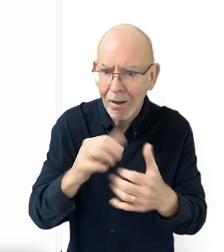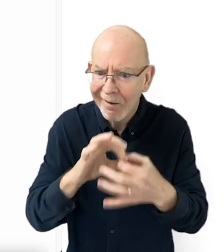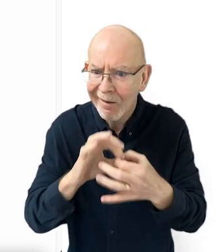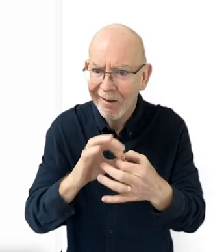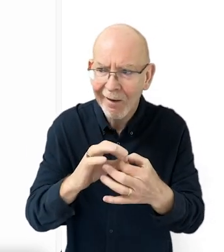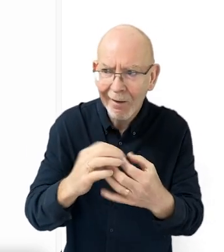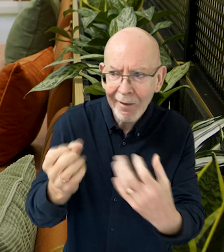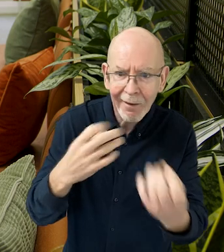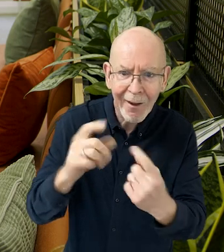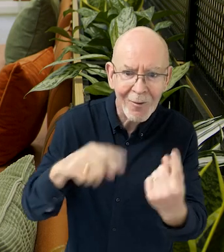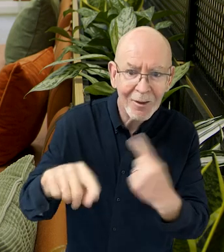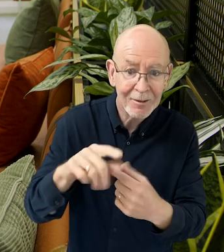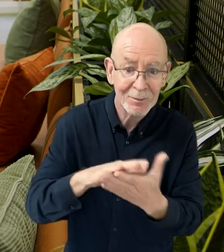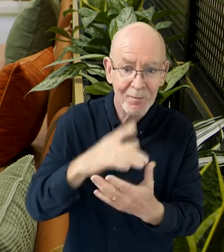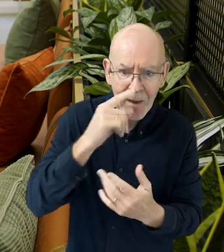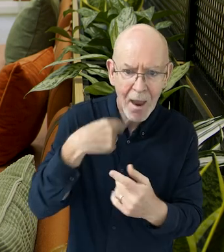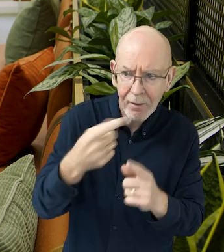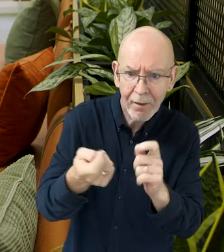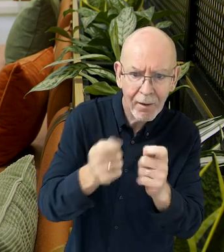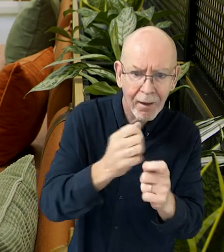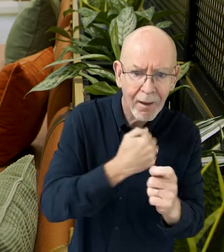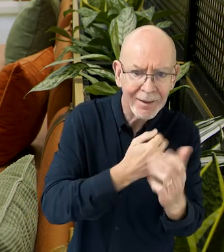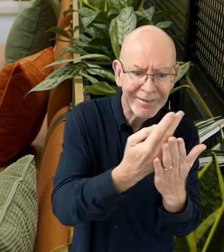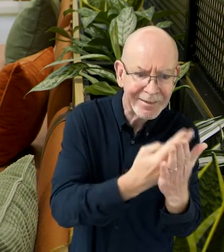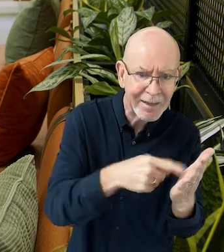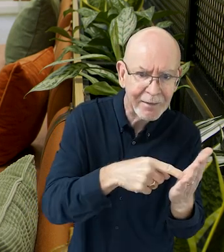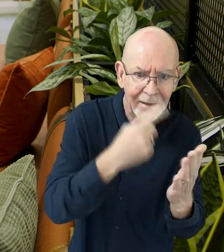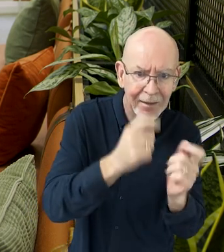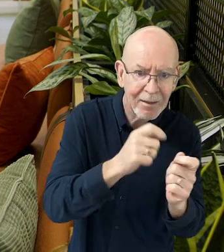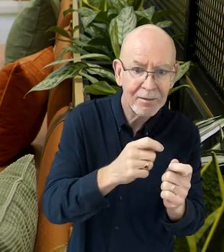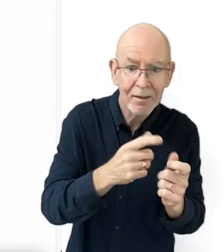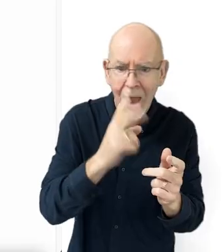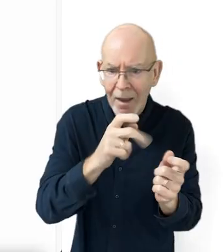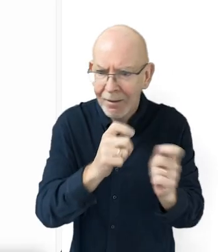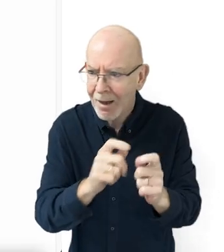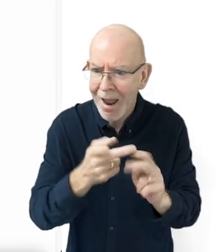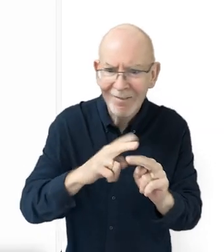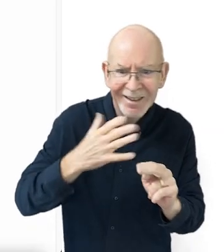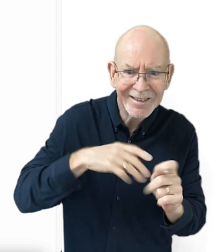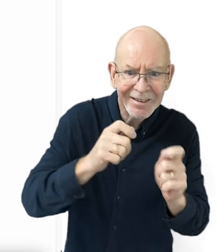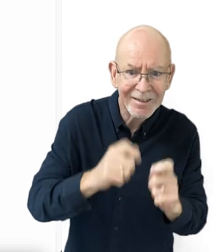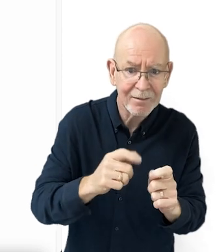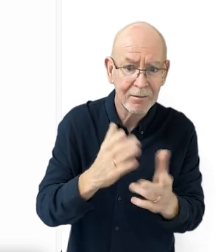of interactive data back from that, so then we can reapply that into our design and redevelop where we need to.